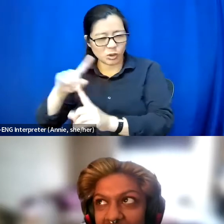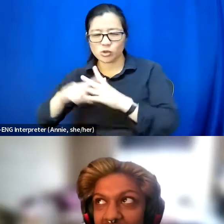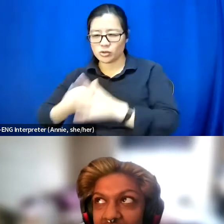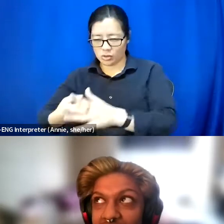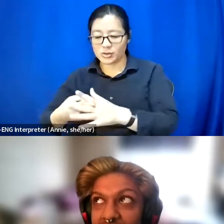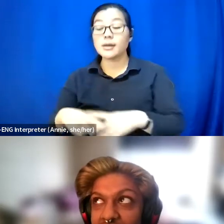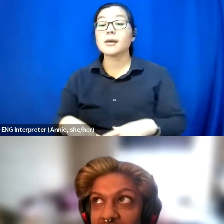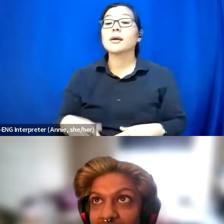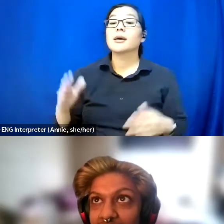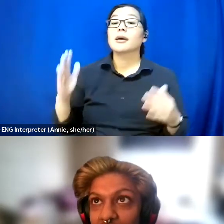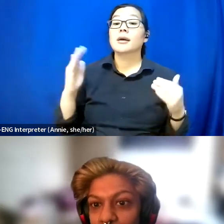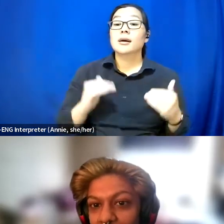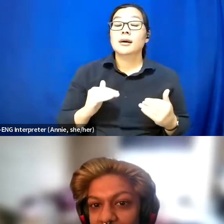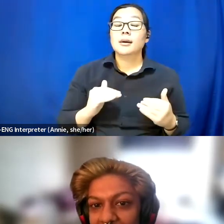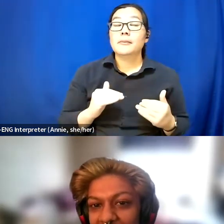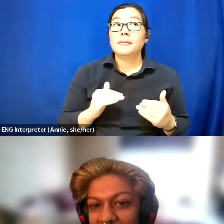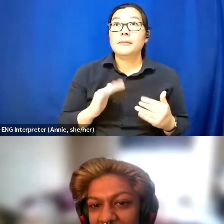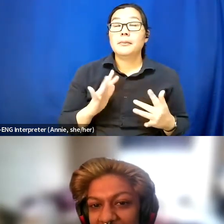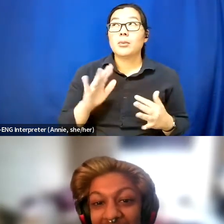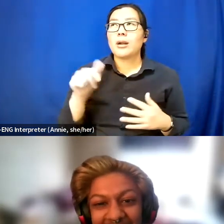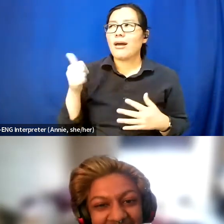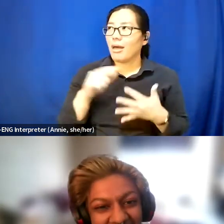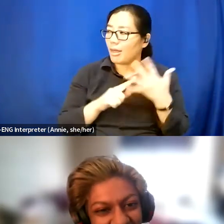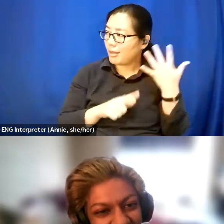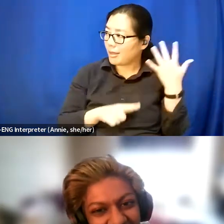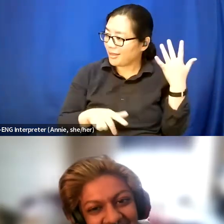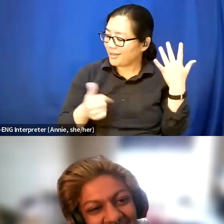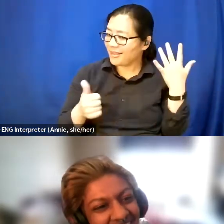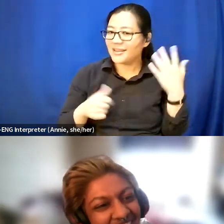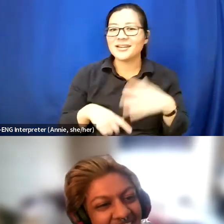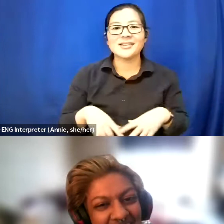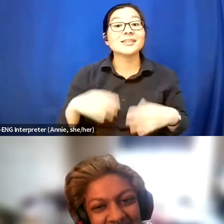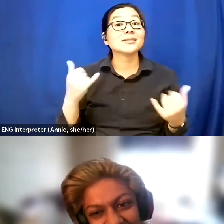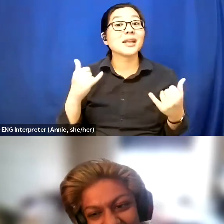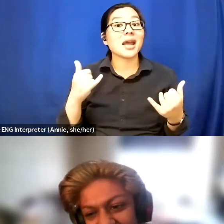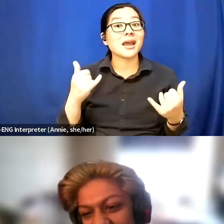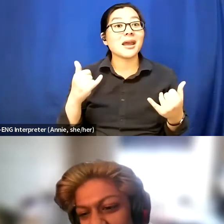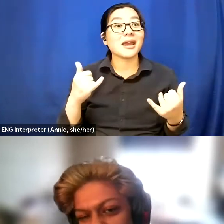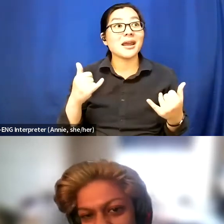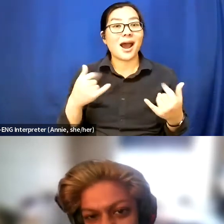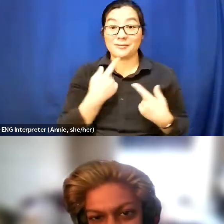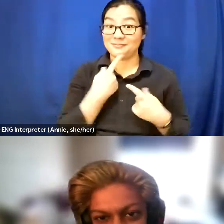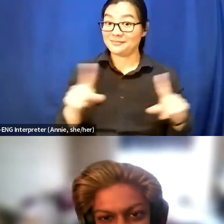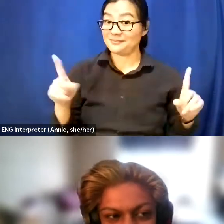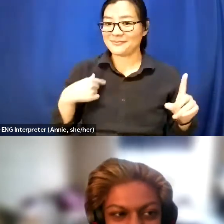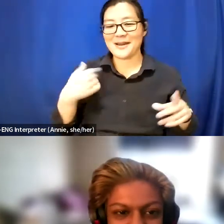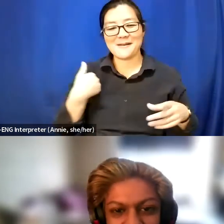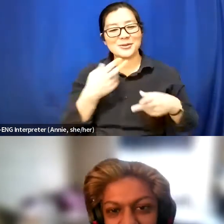And, oh gosh, what else am I doing? Right, today, I just got to announce that I have a short film at Inside